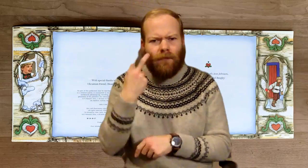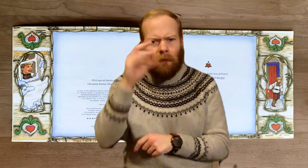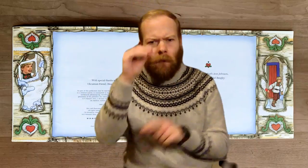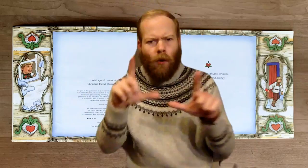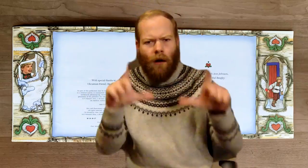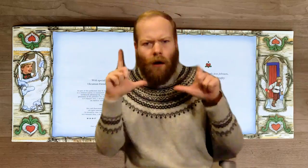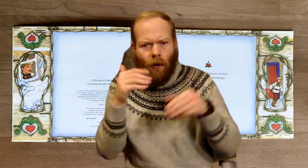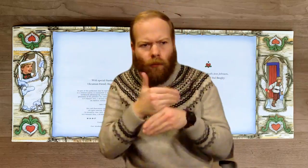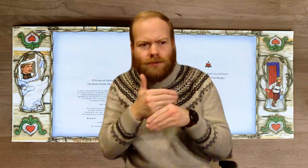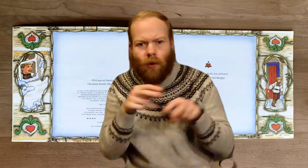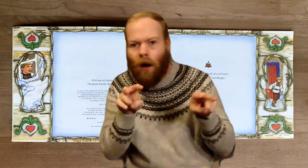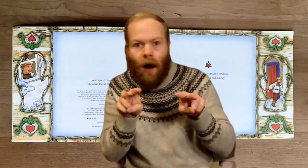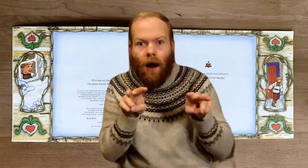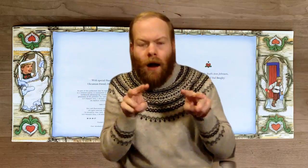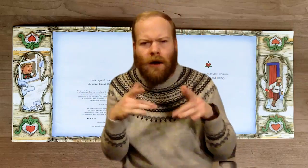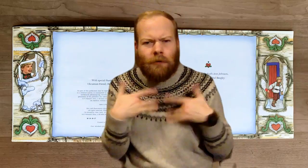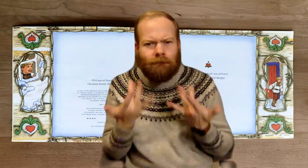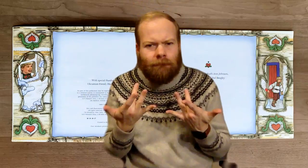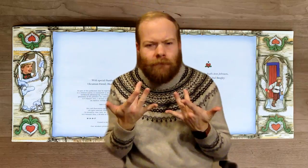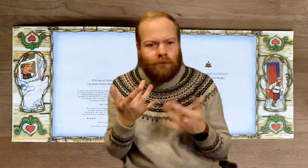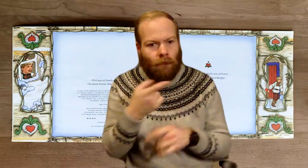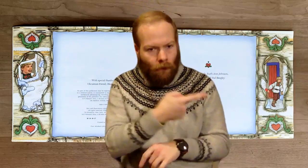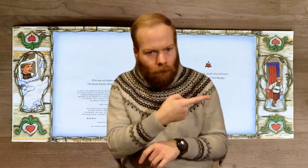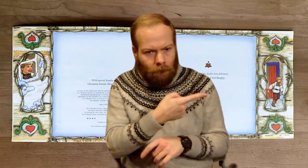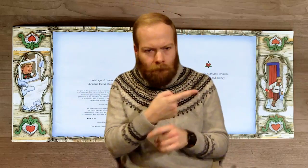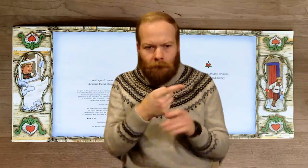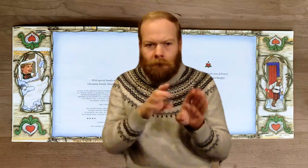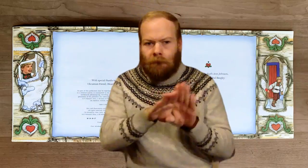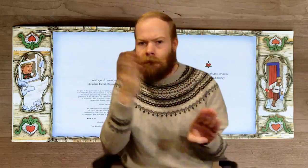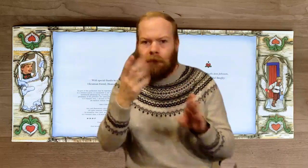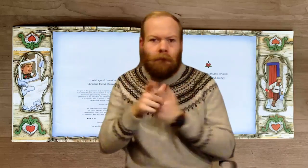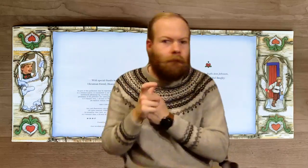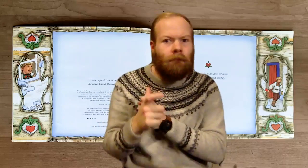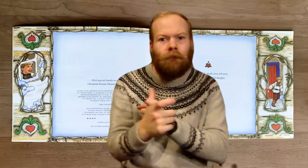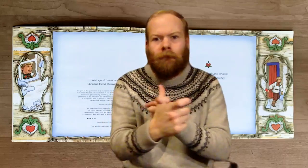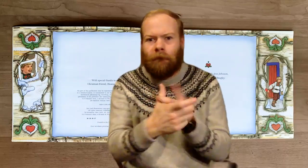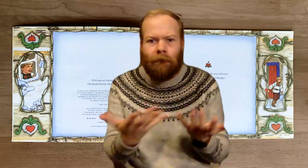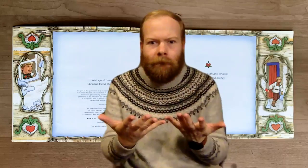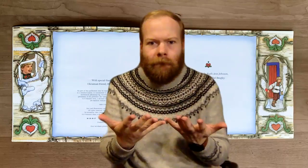A excited boy looks out of the window. What is he looking at? He opens the door and runs outside. What's happening?